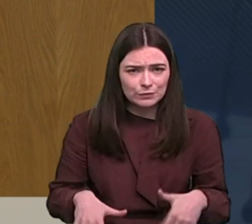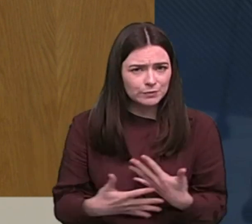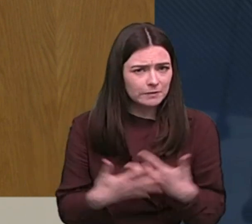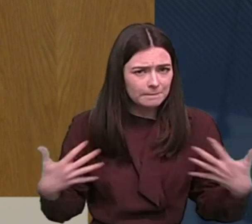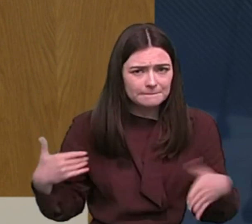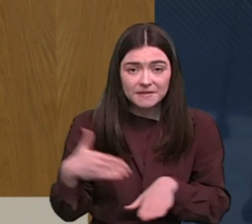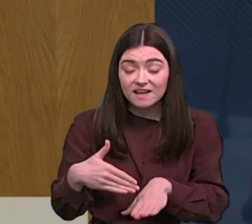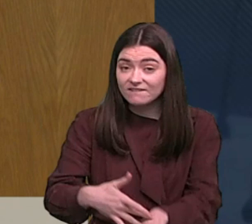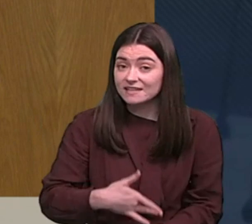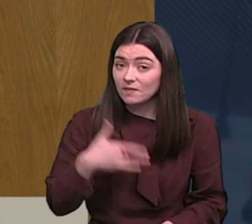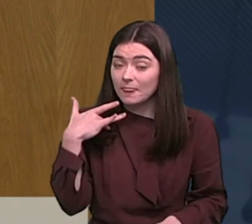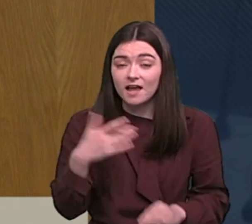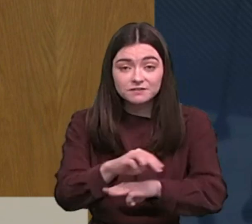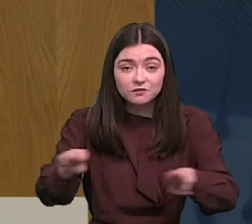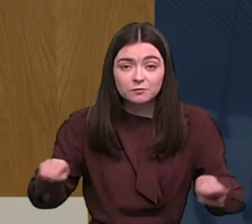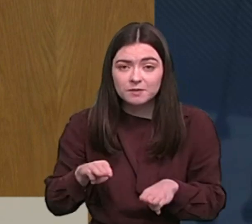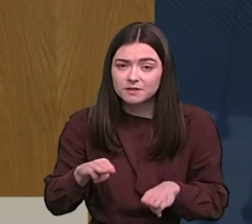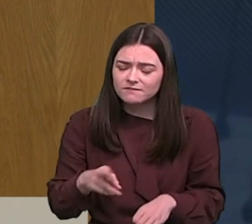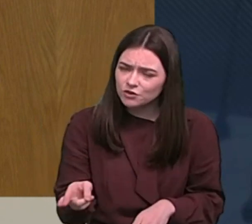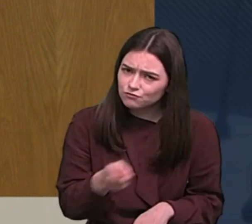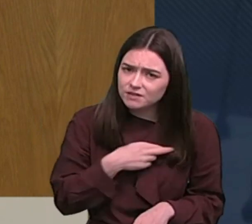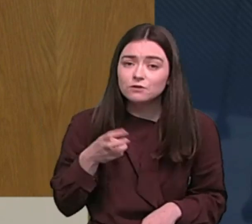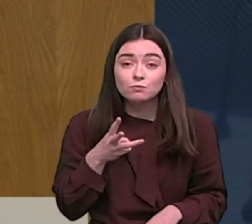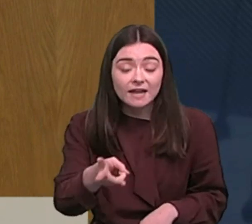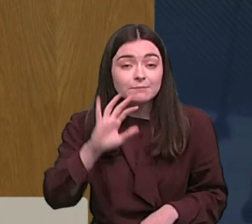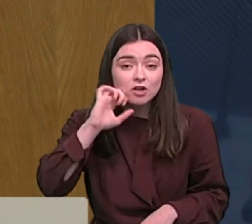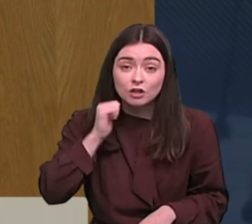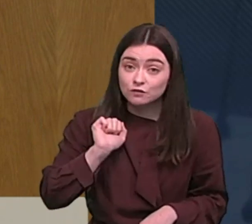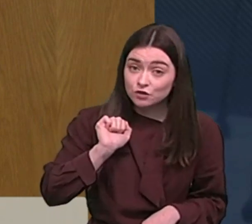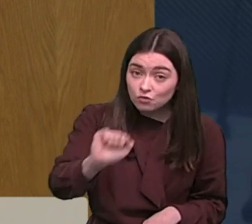impact on the lives of people in a very real way, is because of your report...